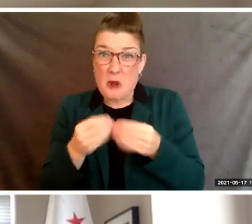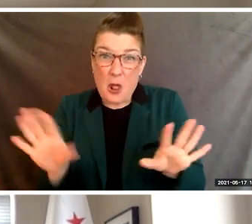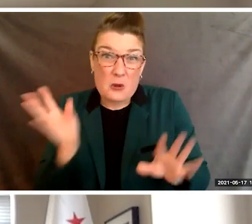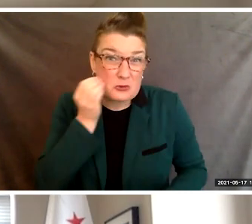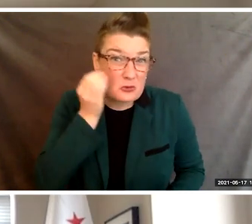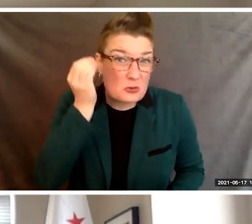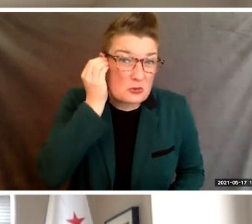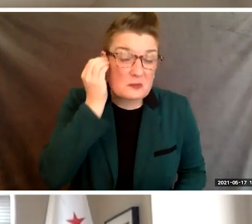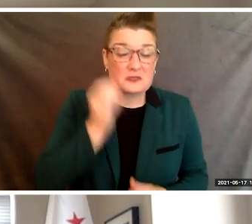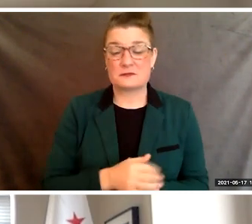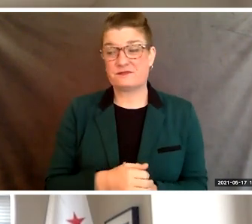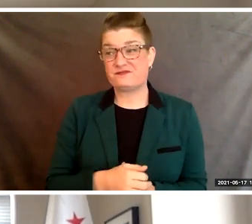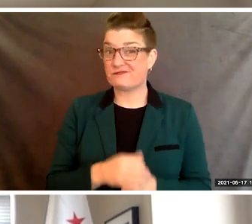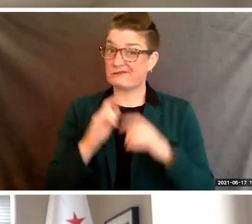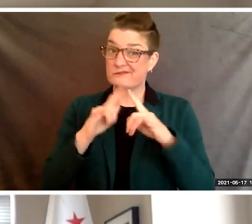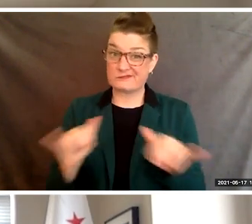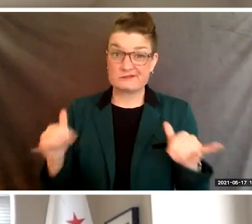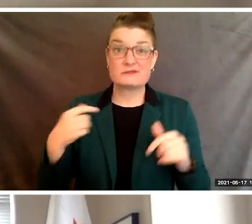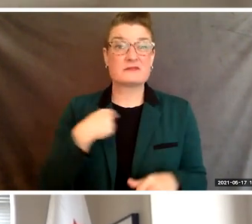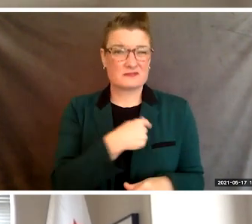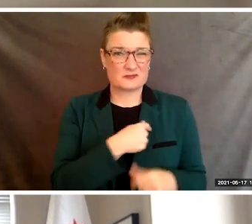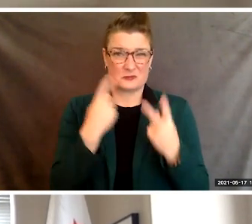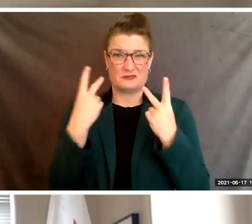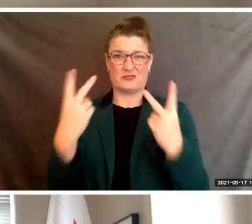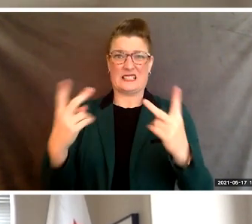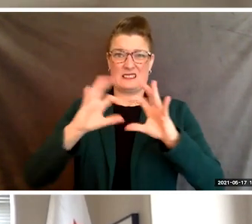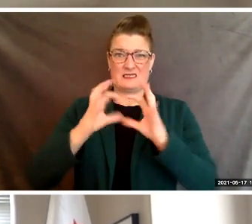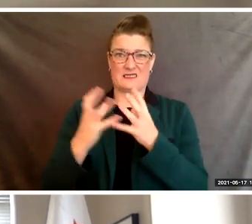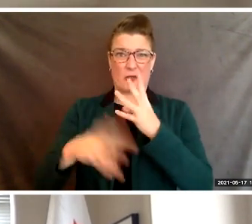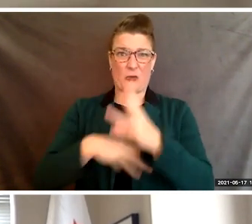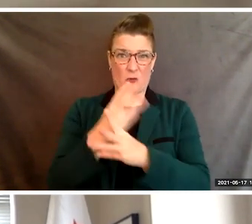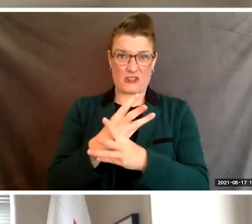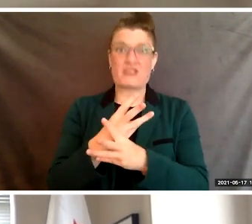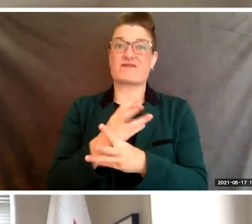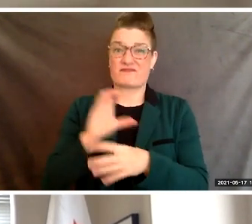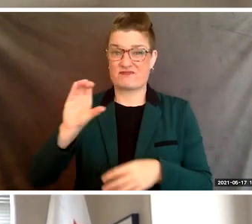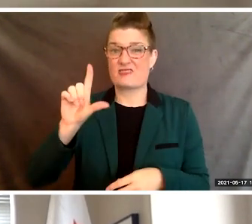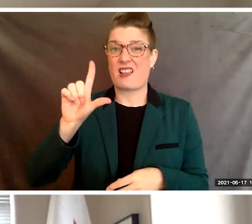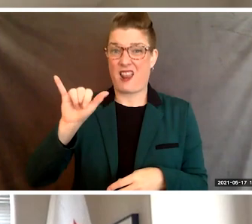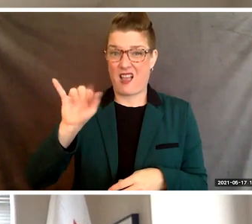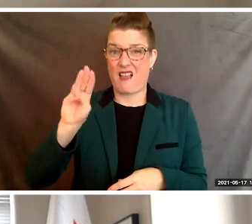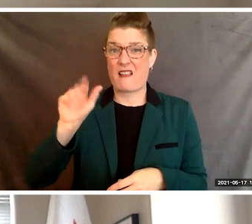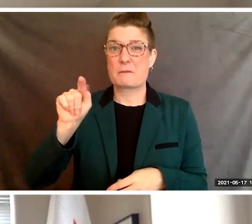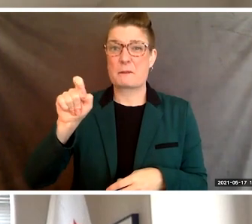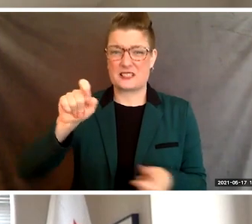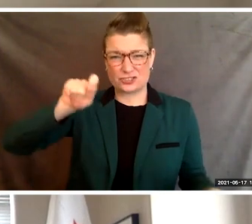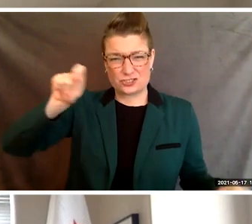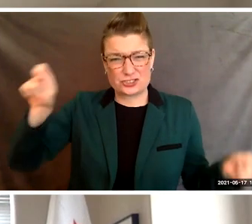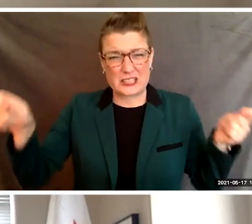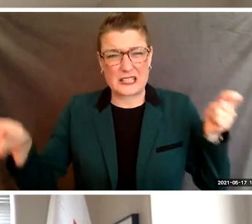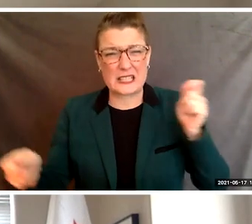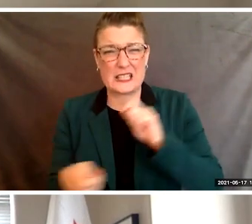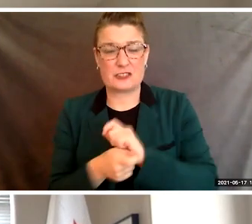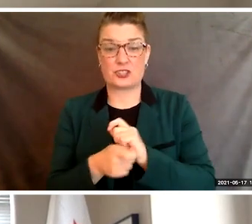All the while we have faced the global threat of climate change and domestic challenges of racial injustice,